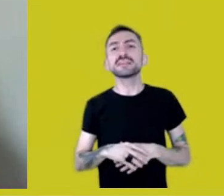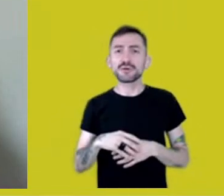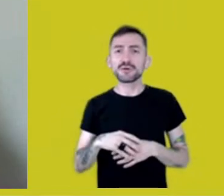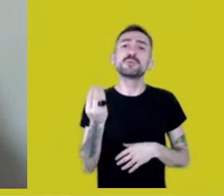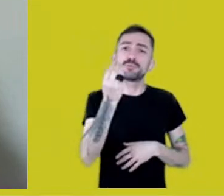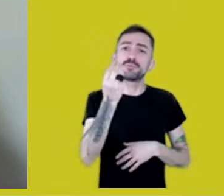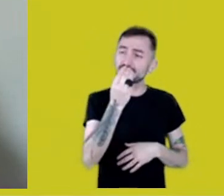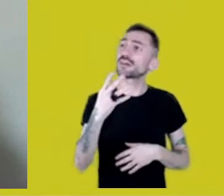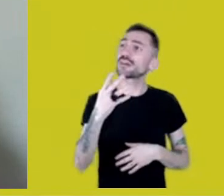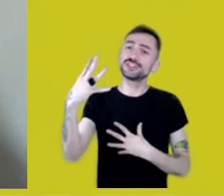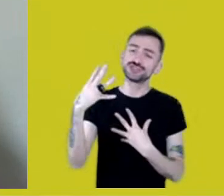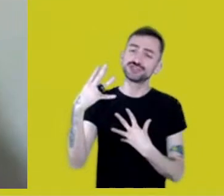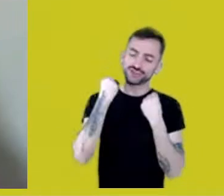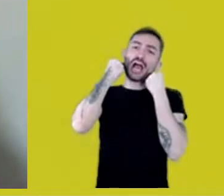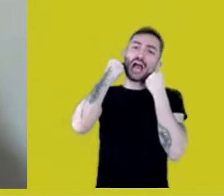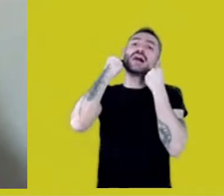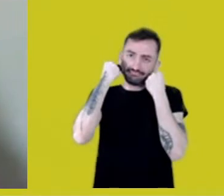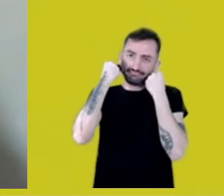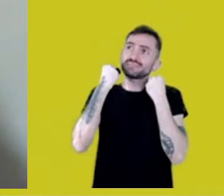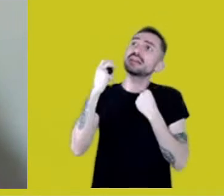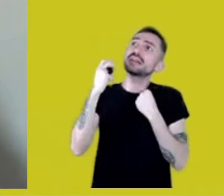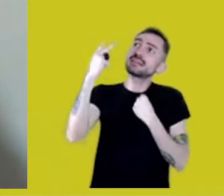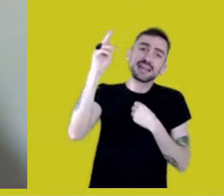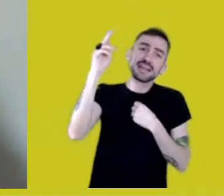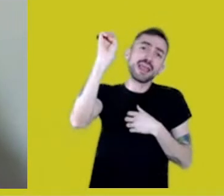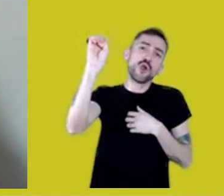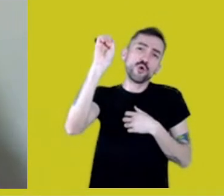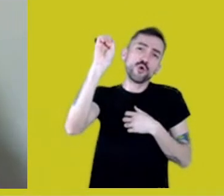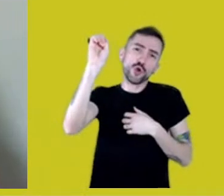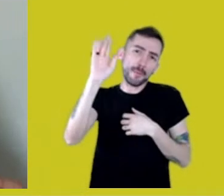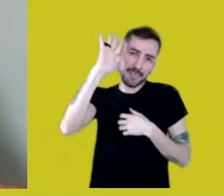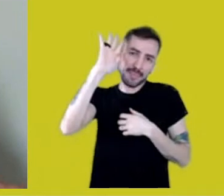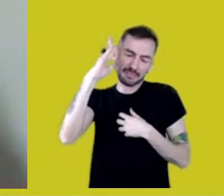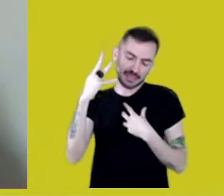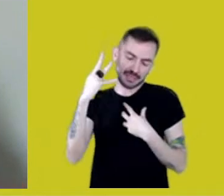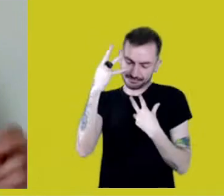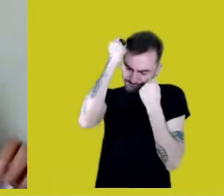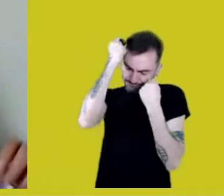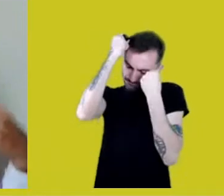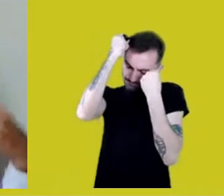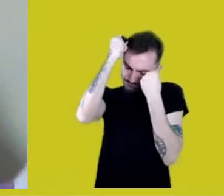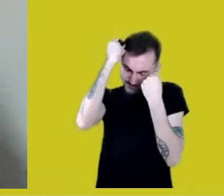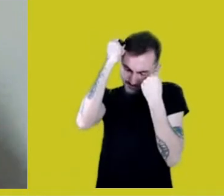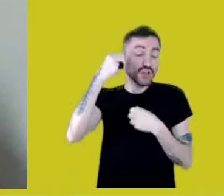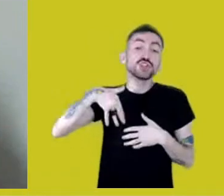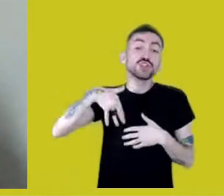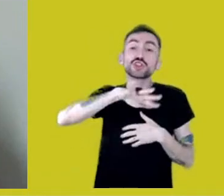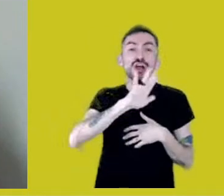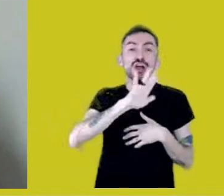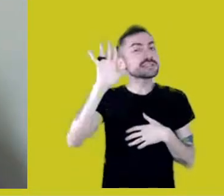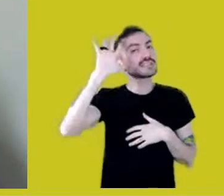plugged into European thought - symbolic means another thing, it means a sublimation of what is lived.